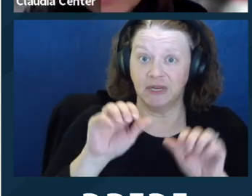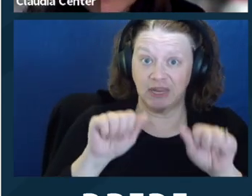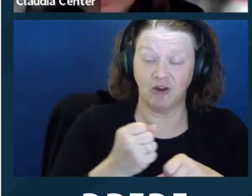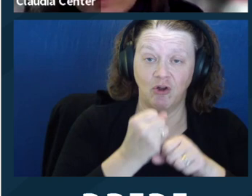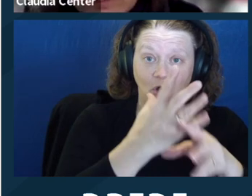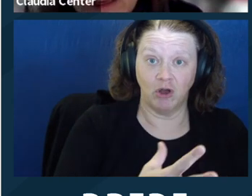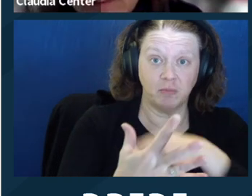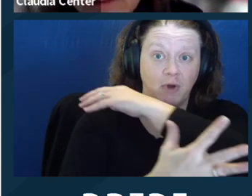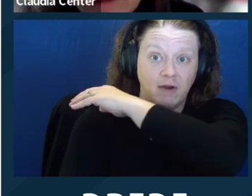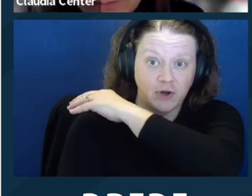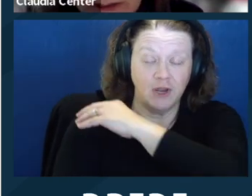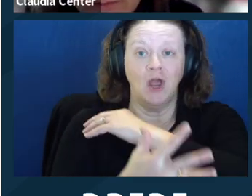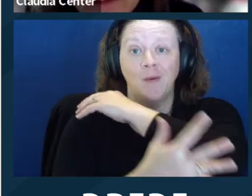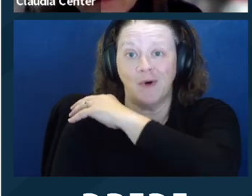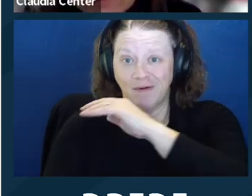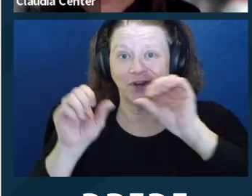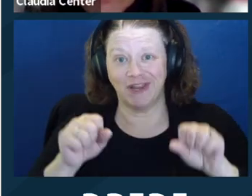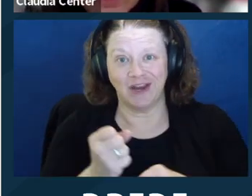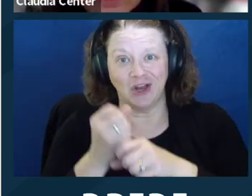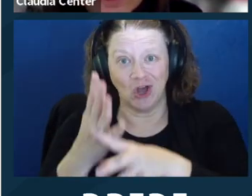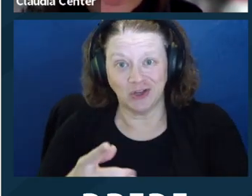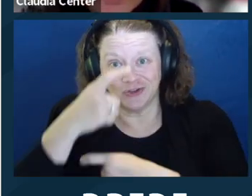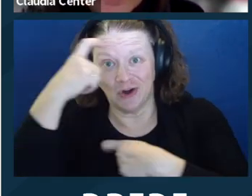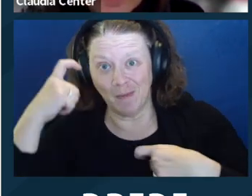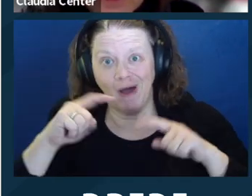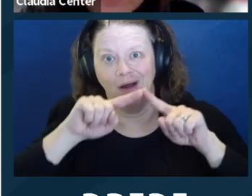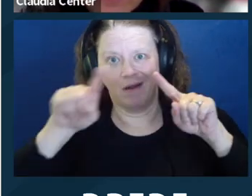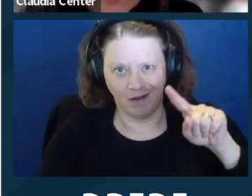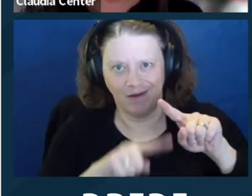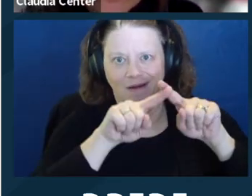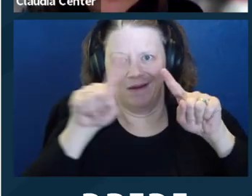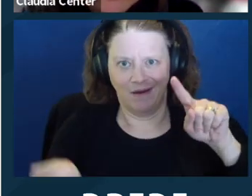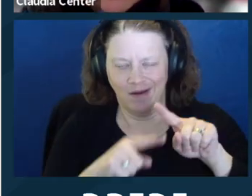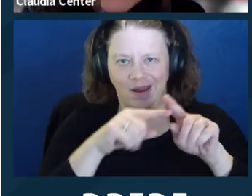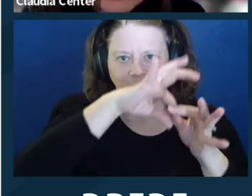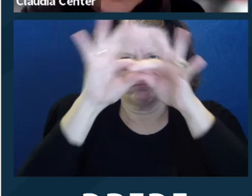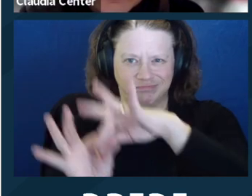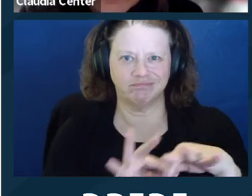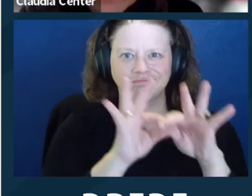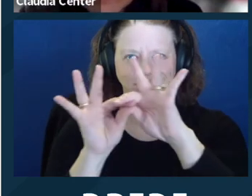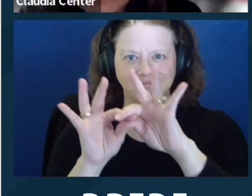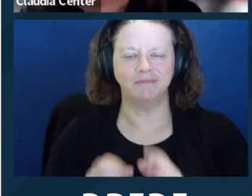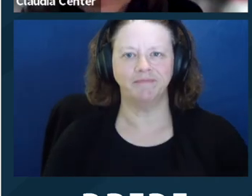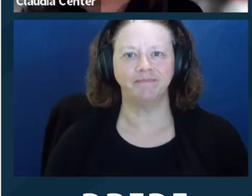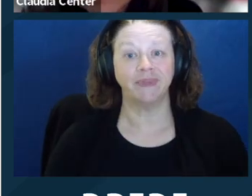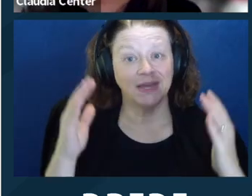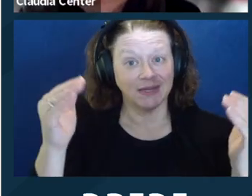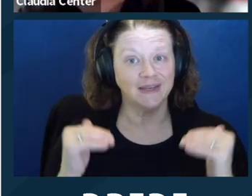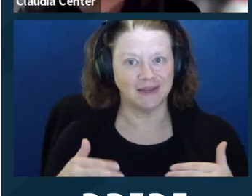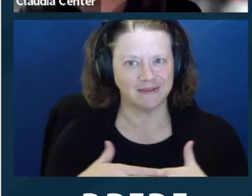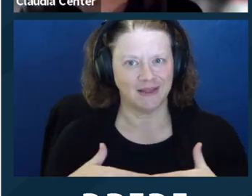can cause poverty. Poverty can cause trauma, and so on. So things are very intertwined.